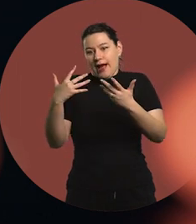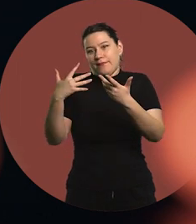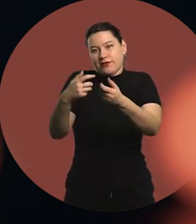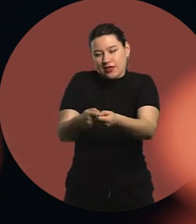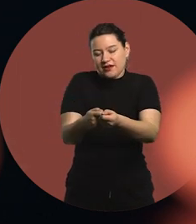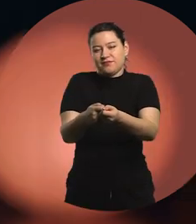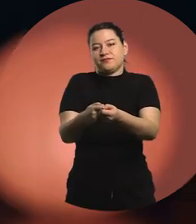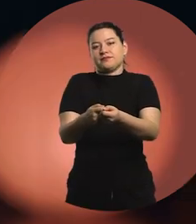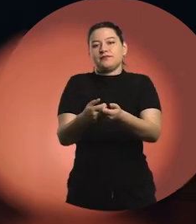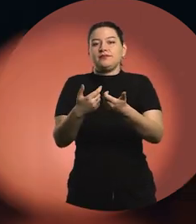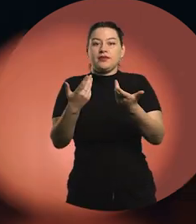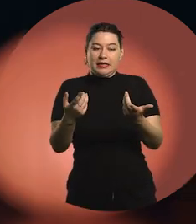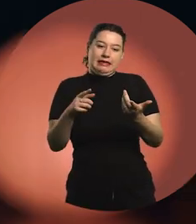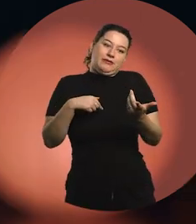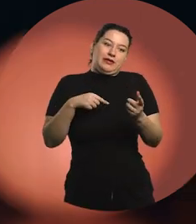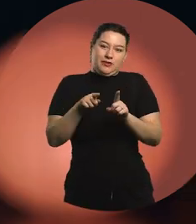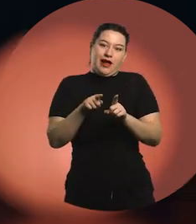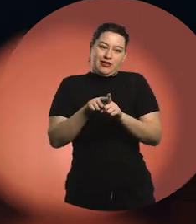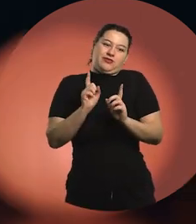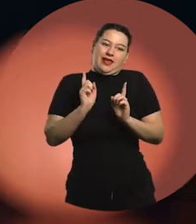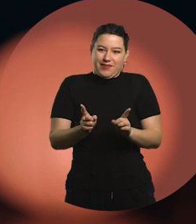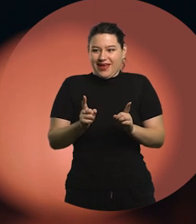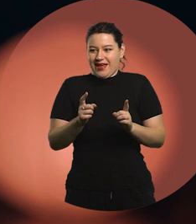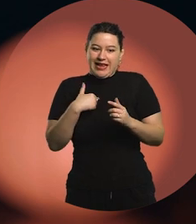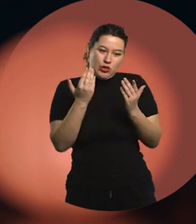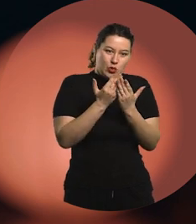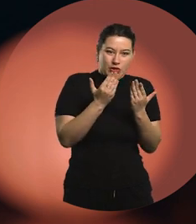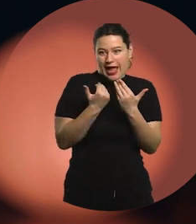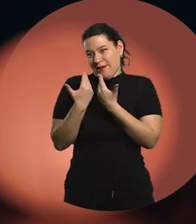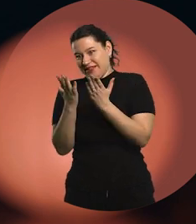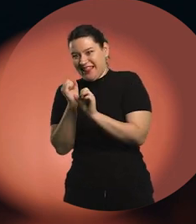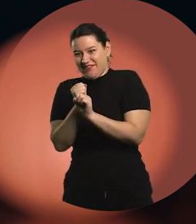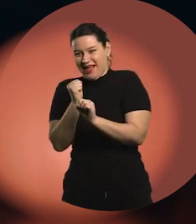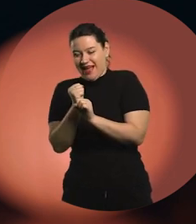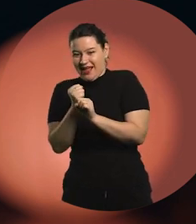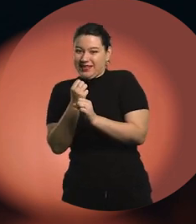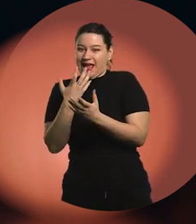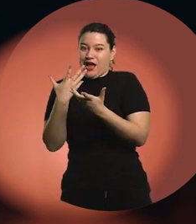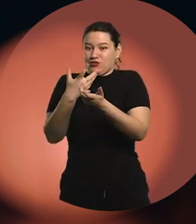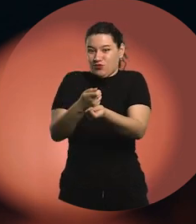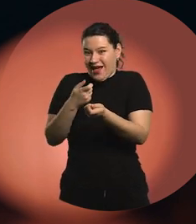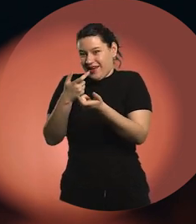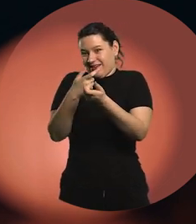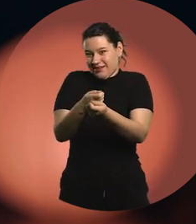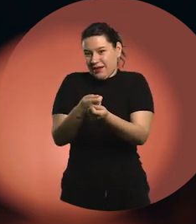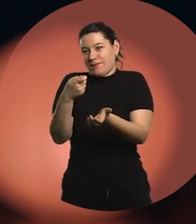Then I looked for a way to study, work and help pay the career.